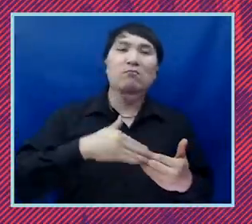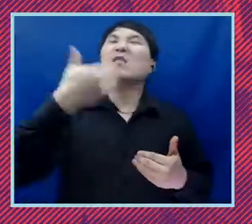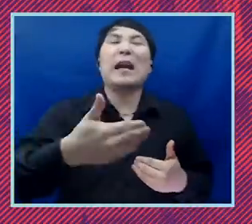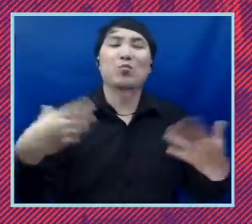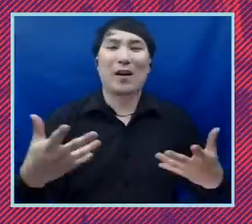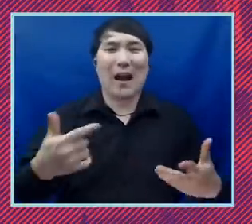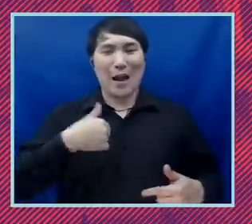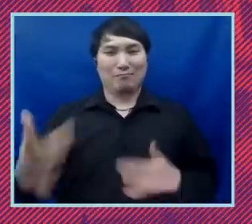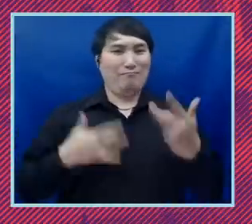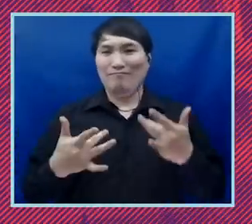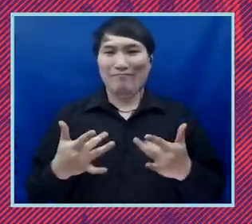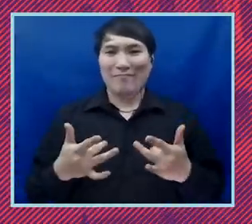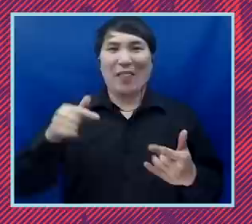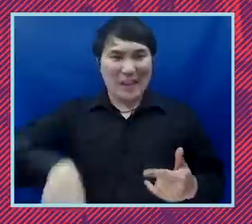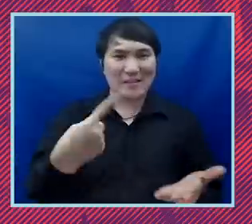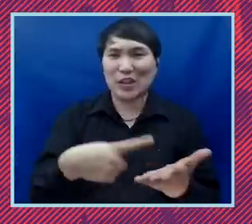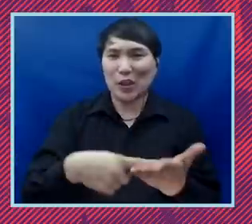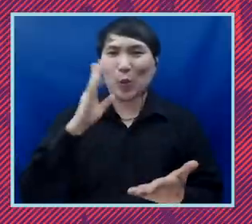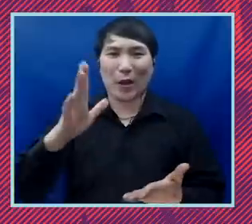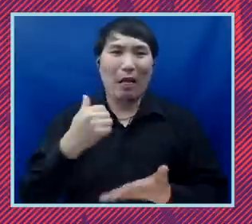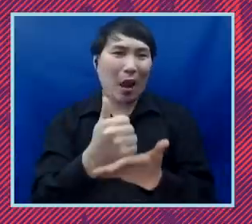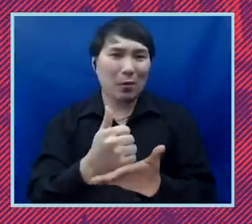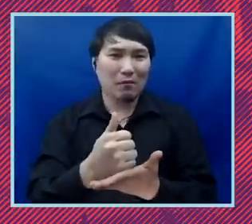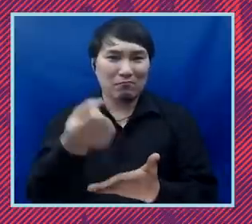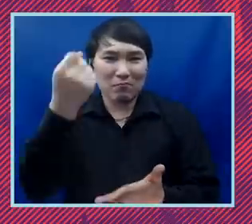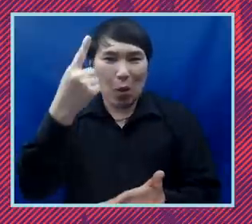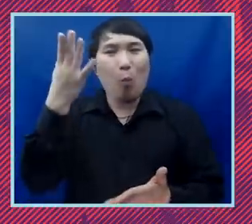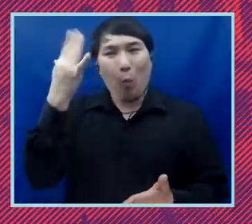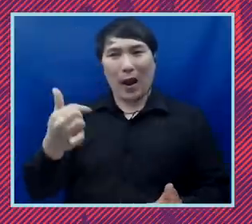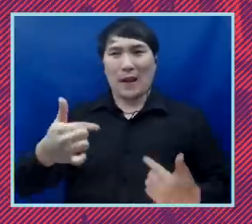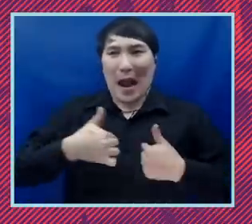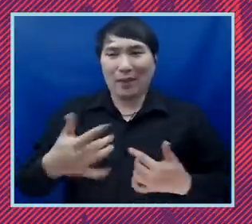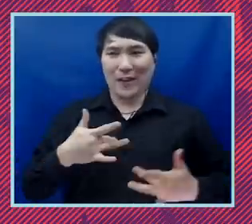this conversation will give us an opportunity to talk about why I am so excited. As Anthony noted,